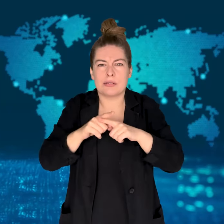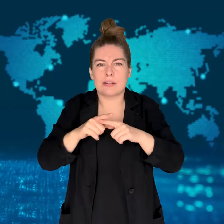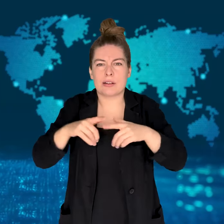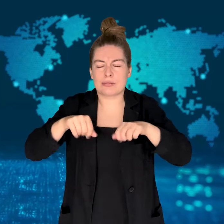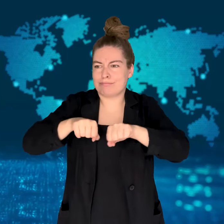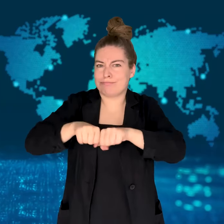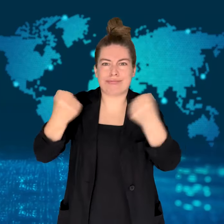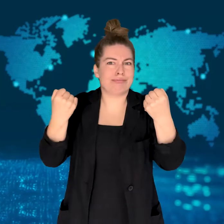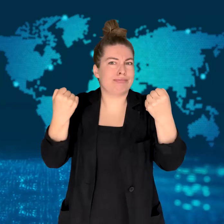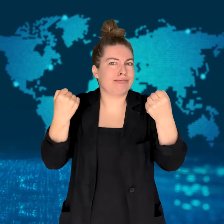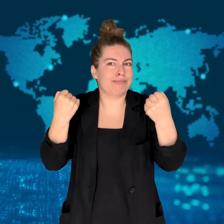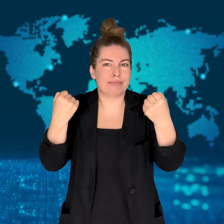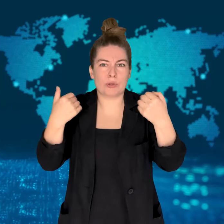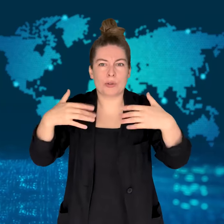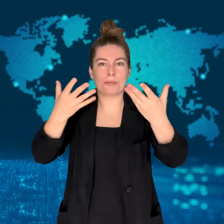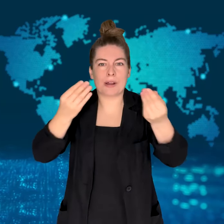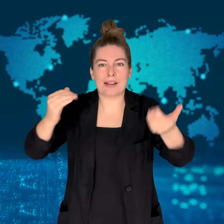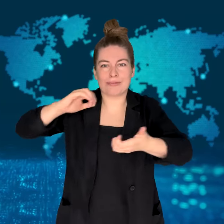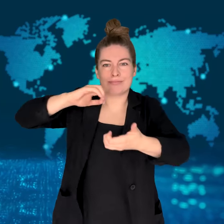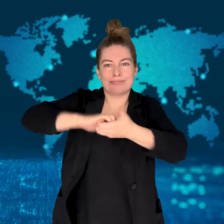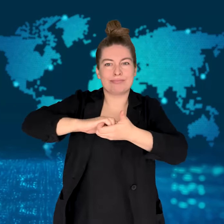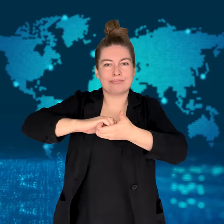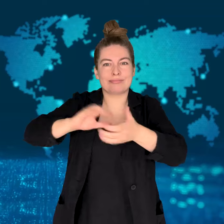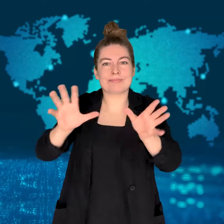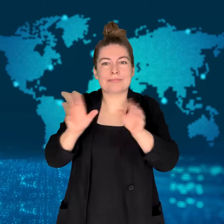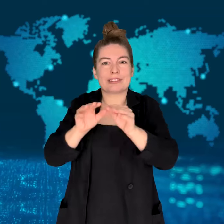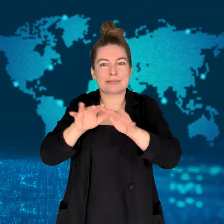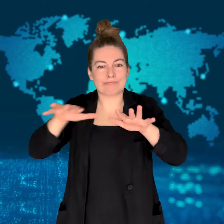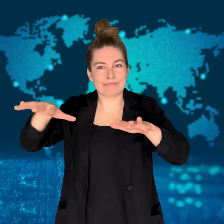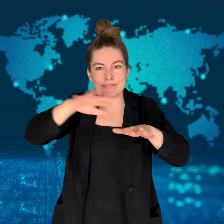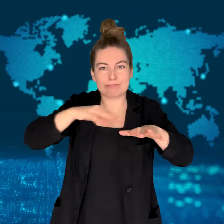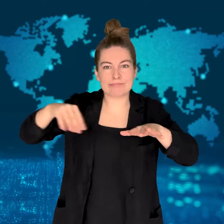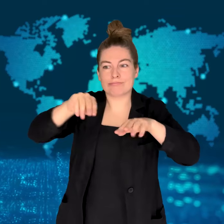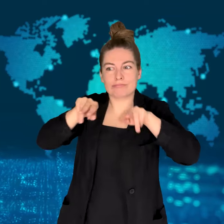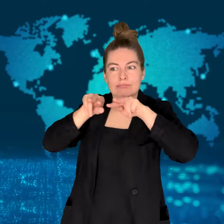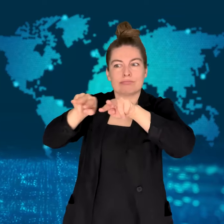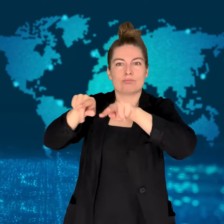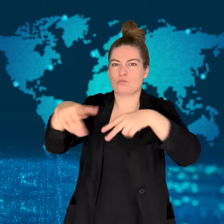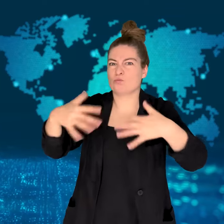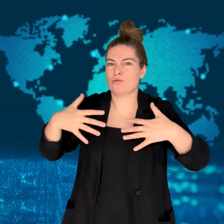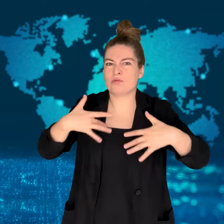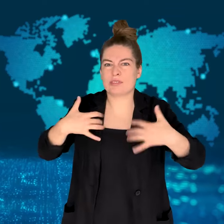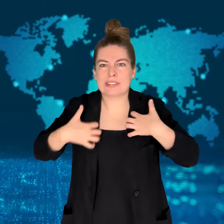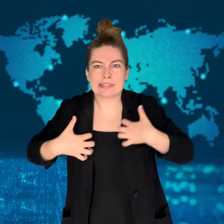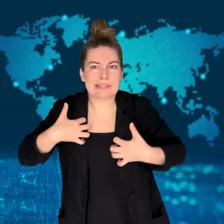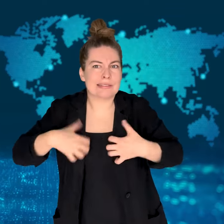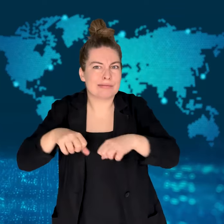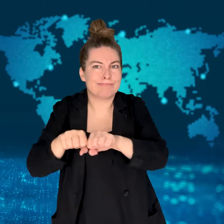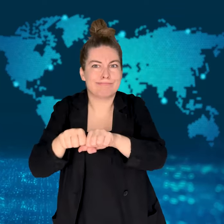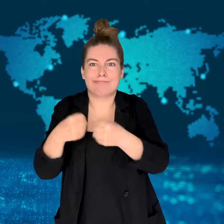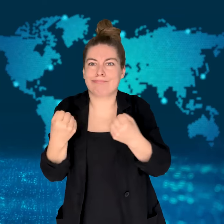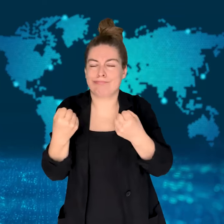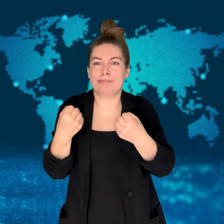in front of his allies.